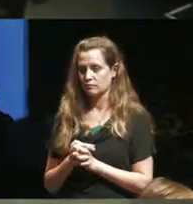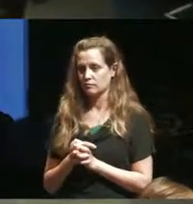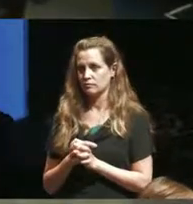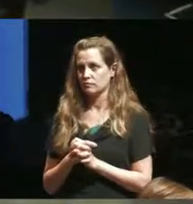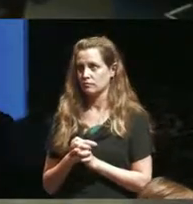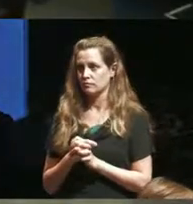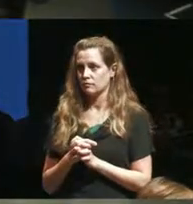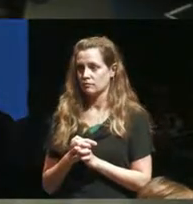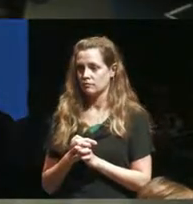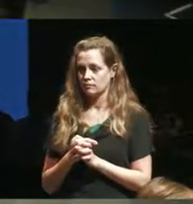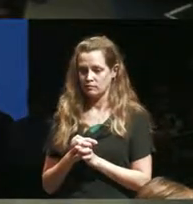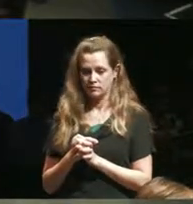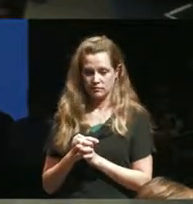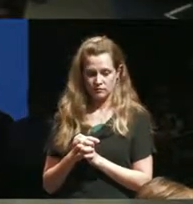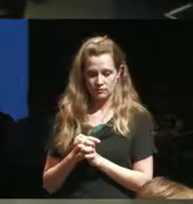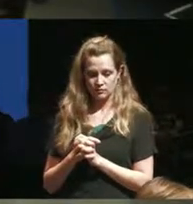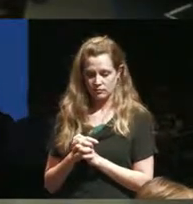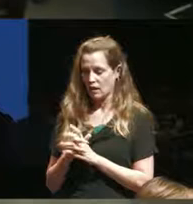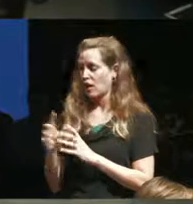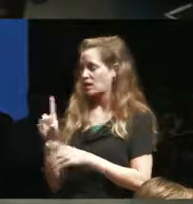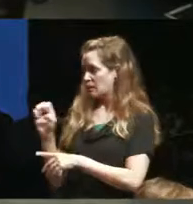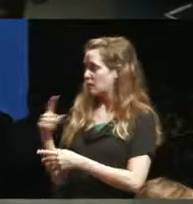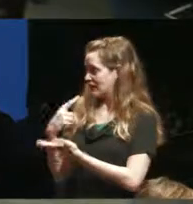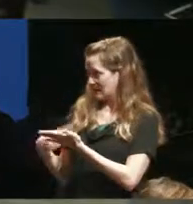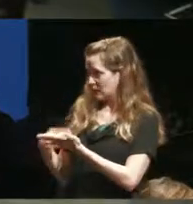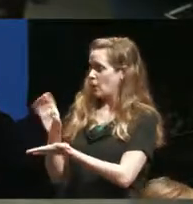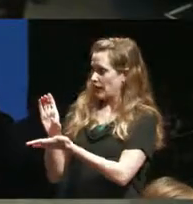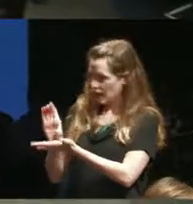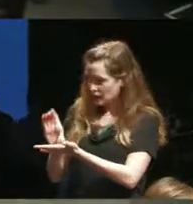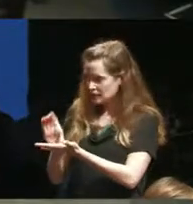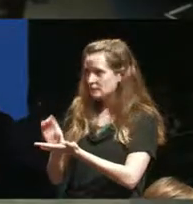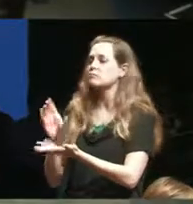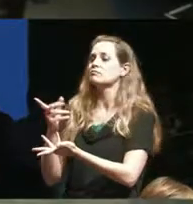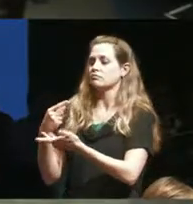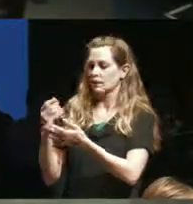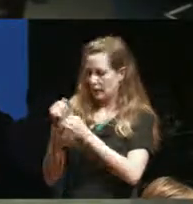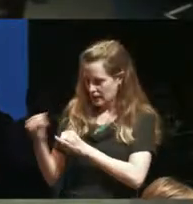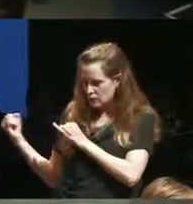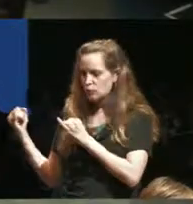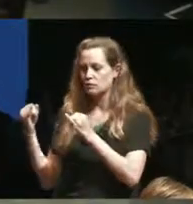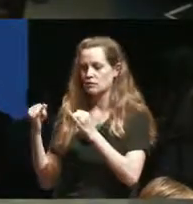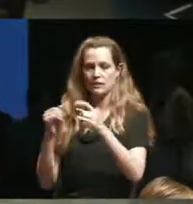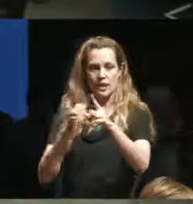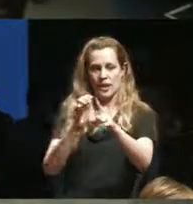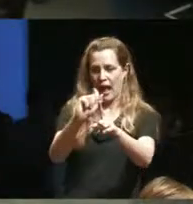there's two thousand true Debbie's earlier point about capitalism and about management and the fact that you were just making Alex about this idea of